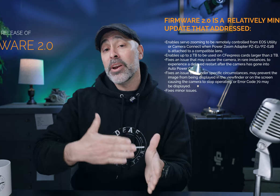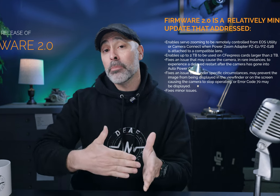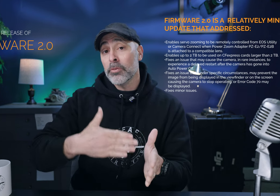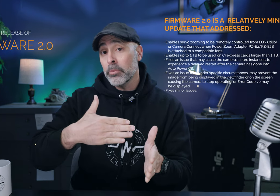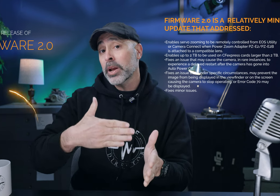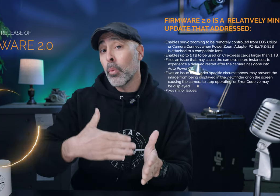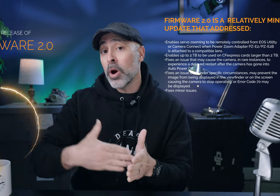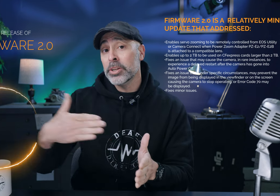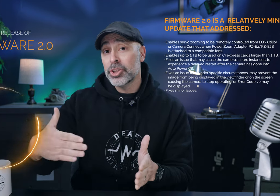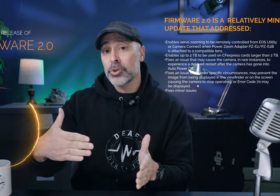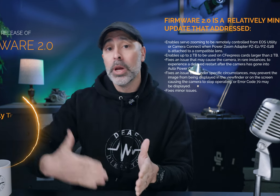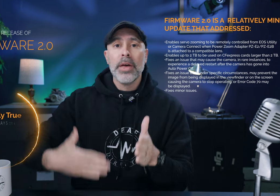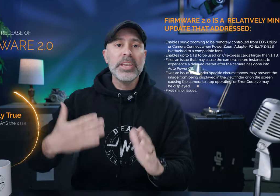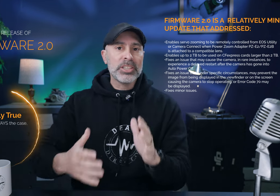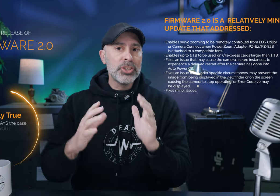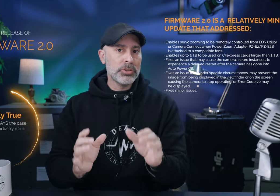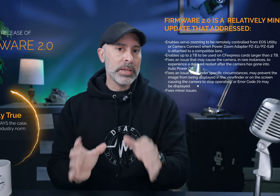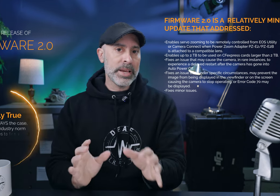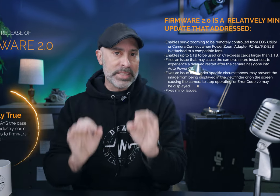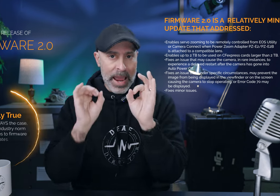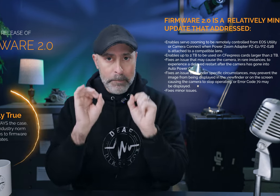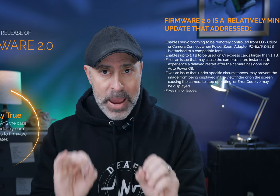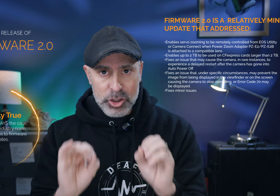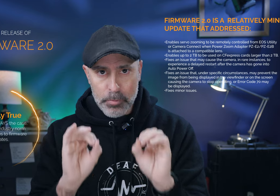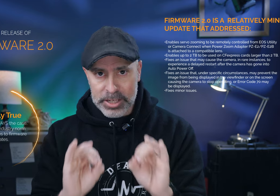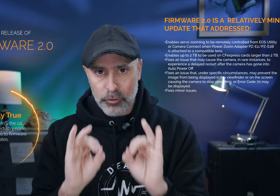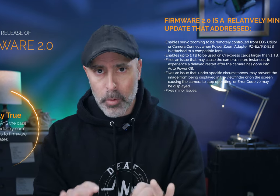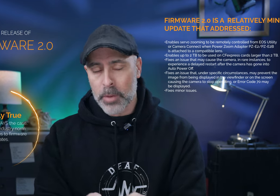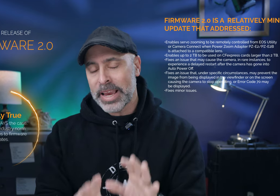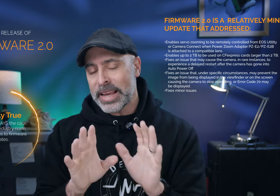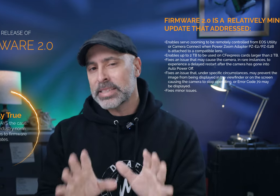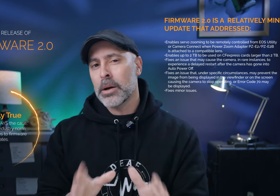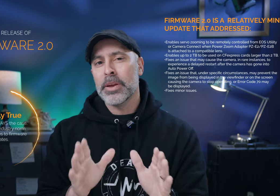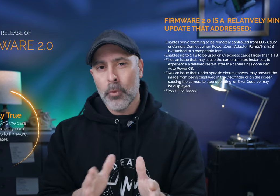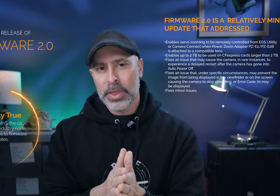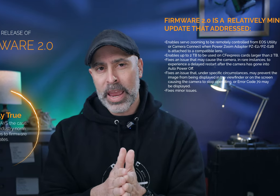a number from like a 1 to 2 this usually means a major major firmware update is coming for the